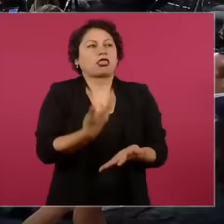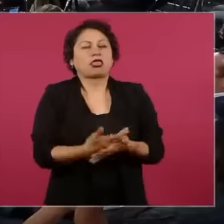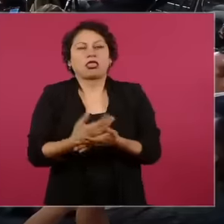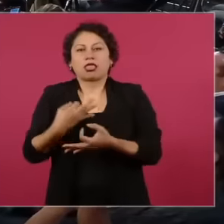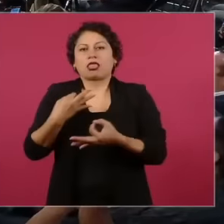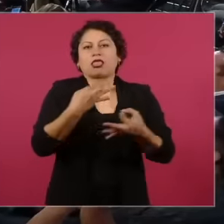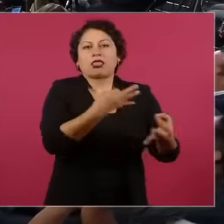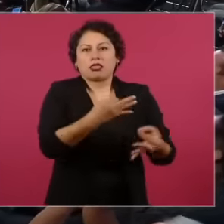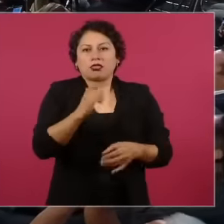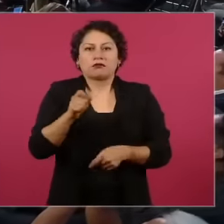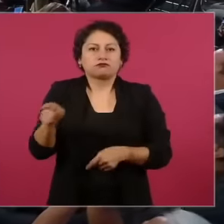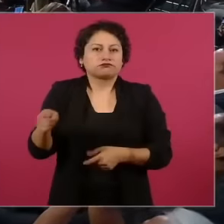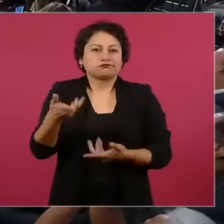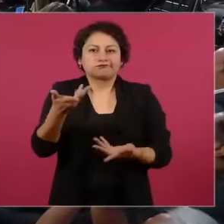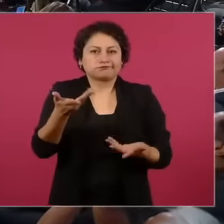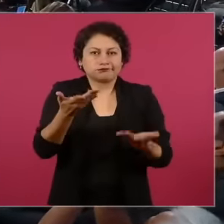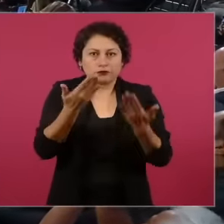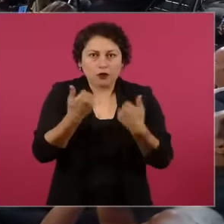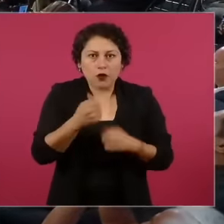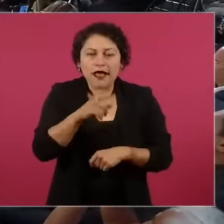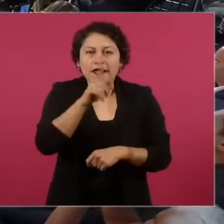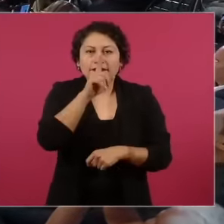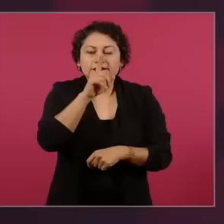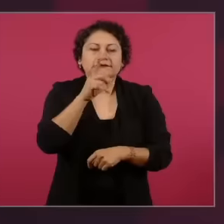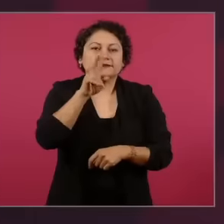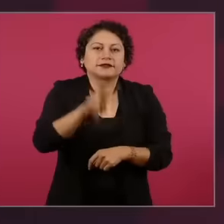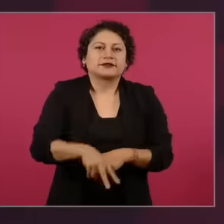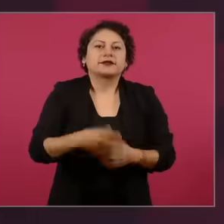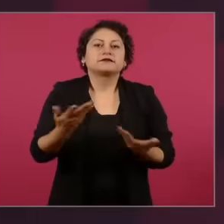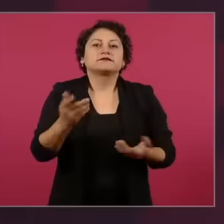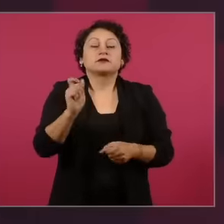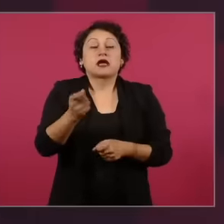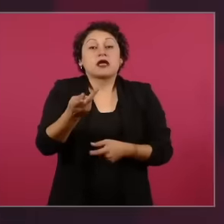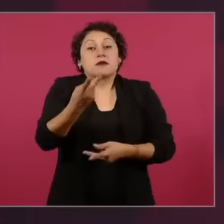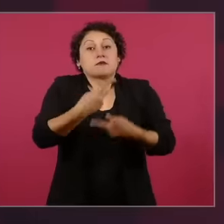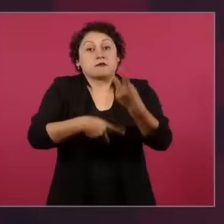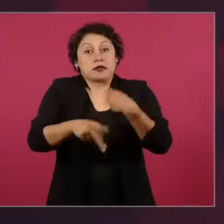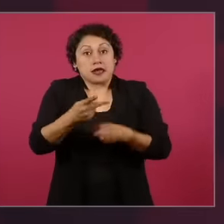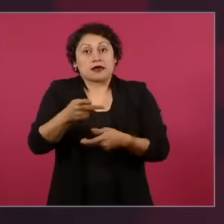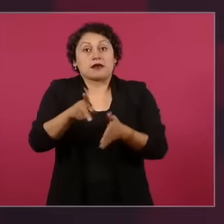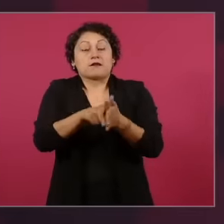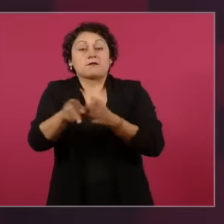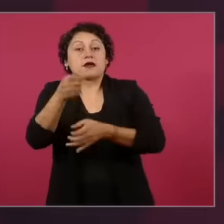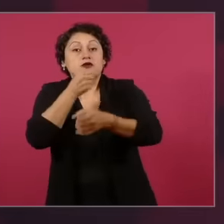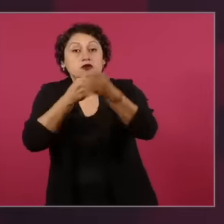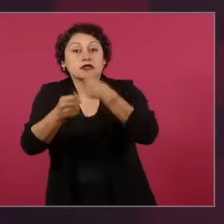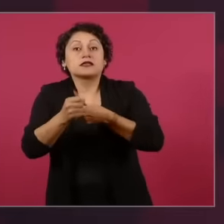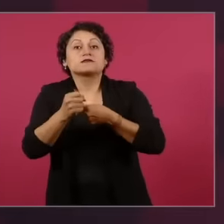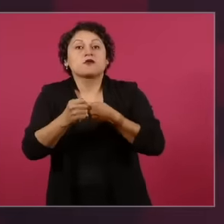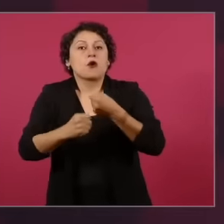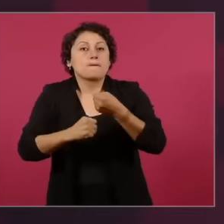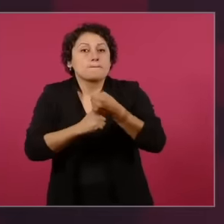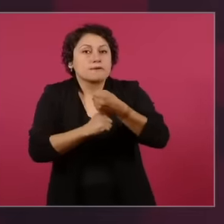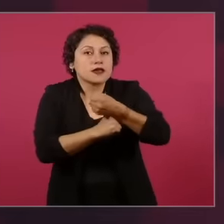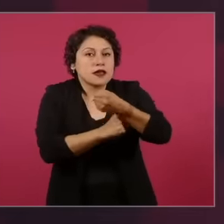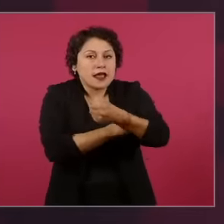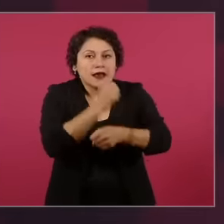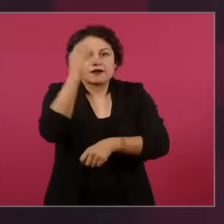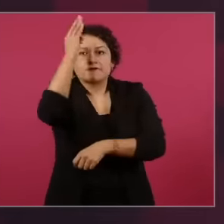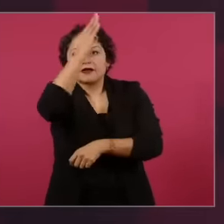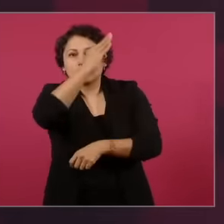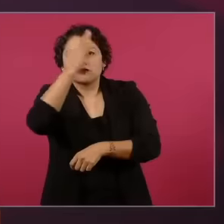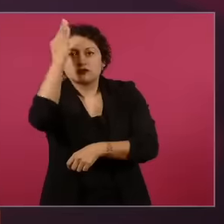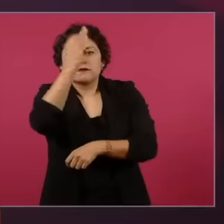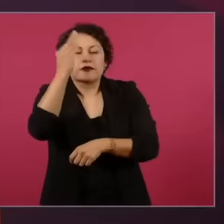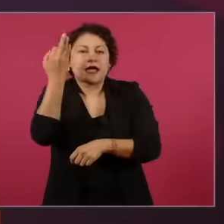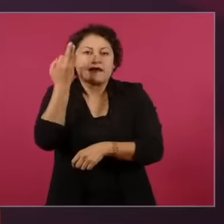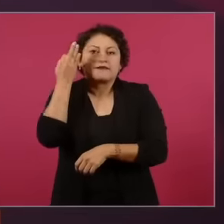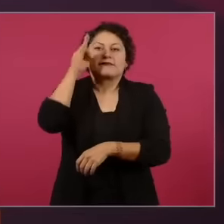also betray the pillars of journalism that are inalienable, the search for truth,